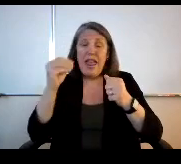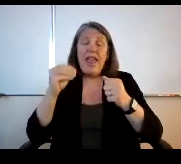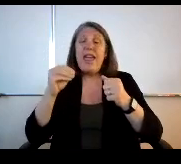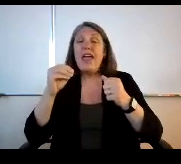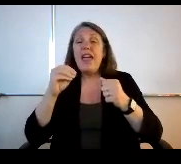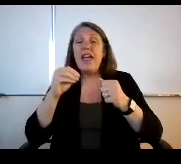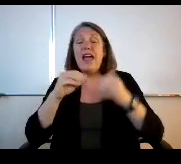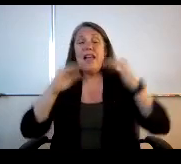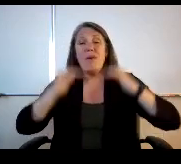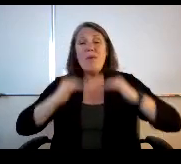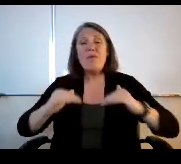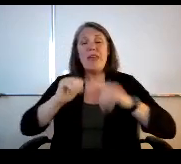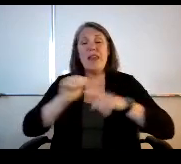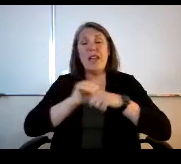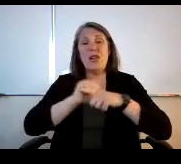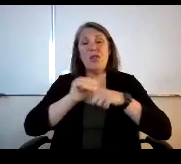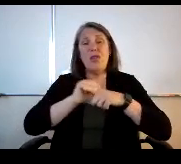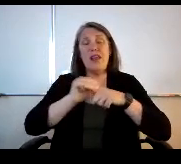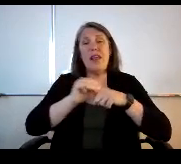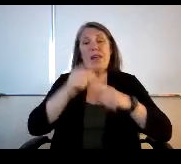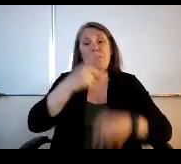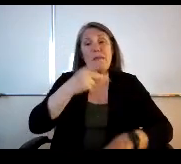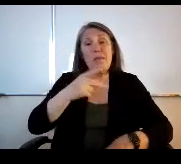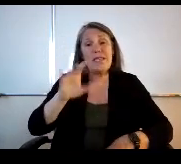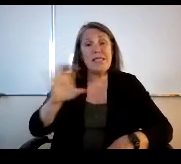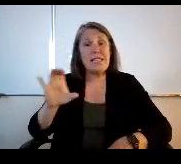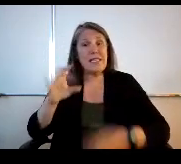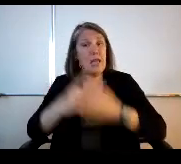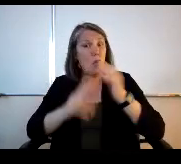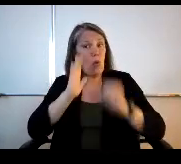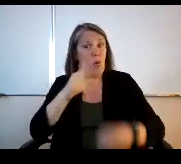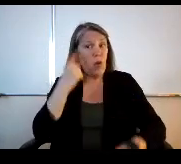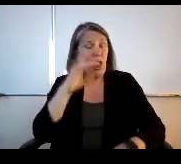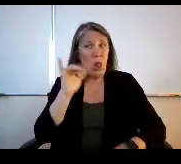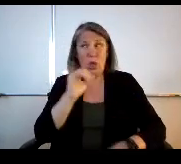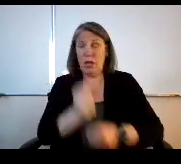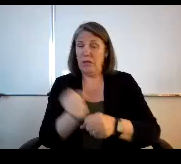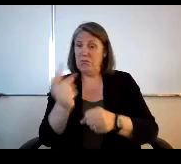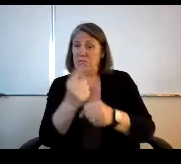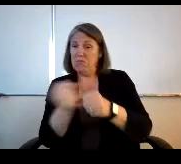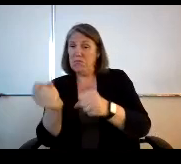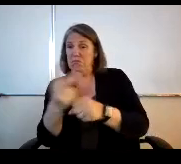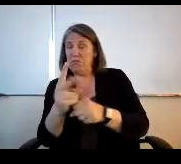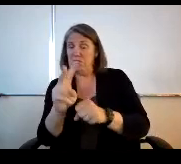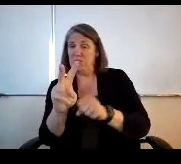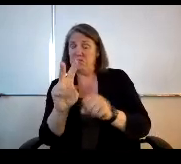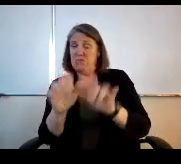what's what's Pikes Peak Community College. Going to look like another year or two, so the implications are huge.